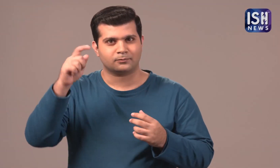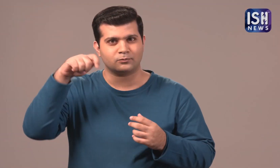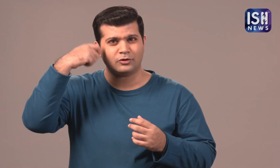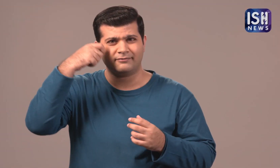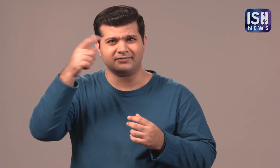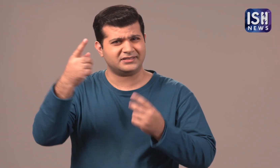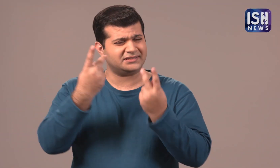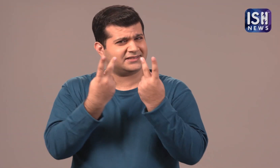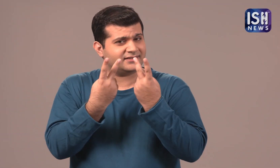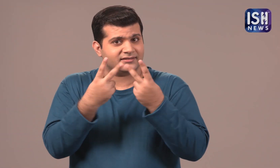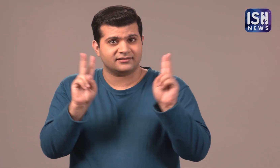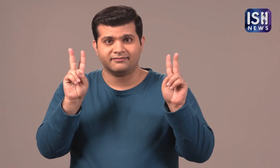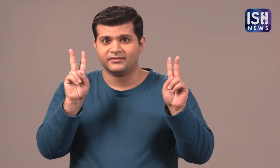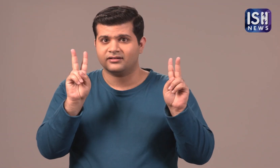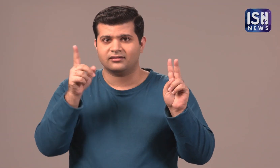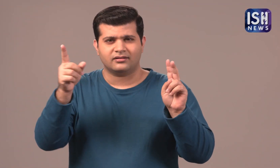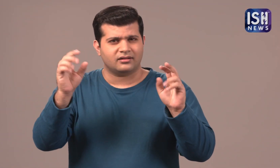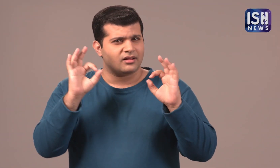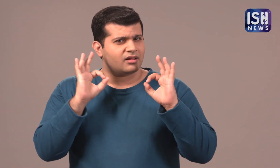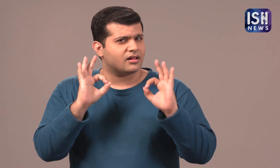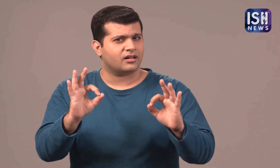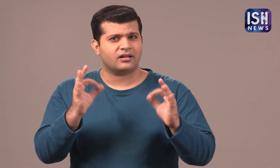The movie is completely different. It's amazing!